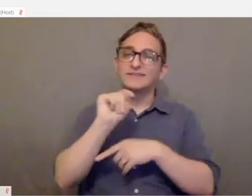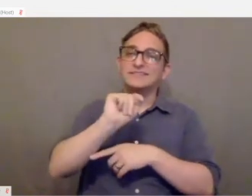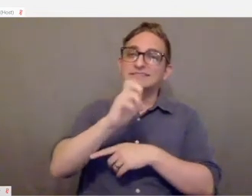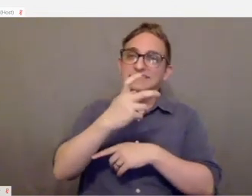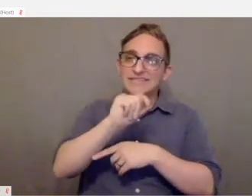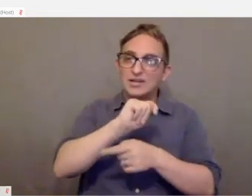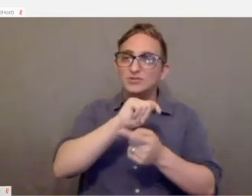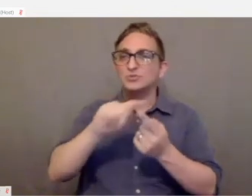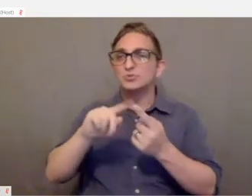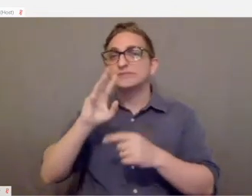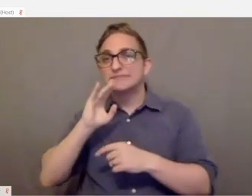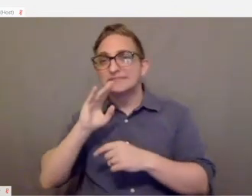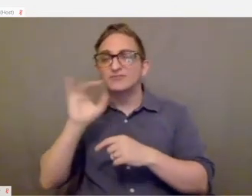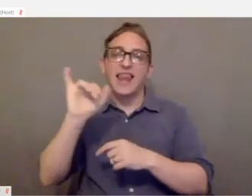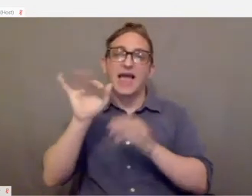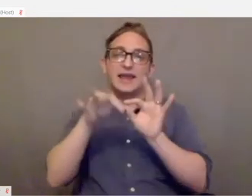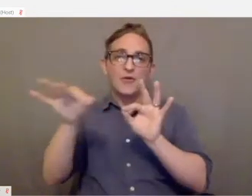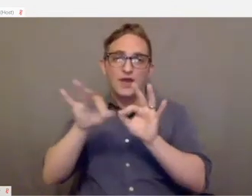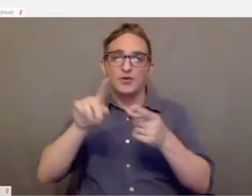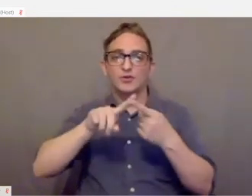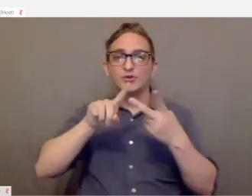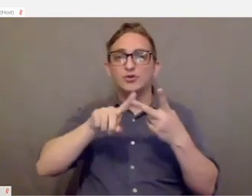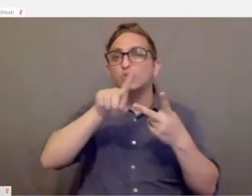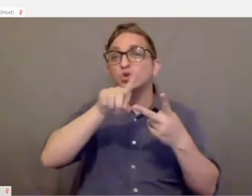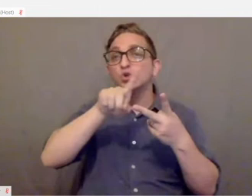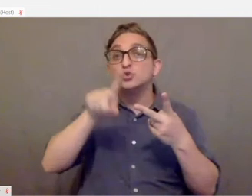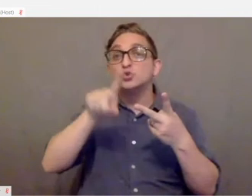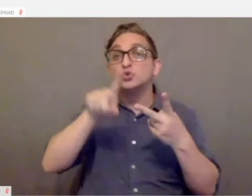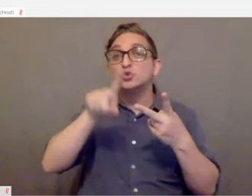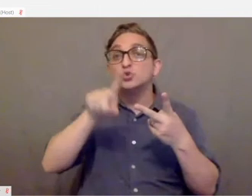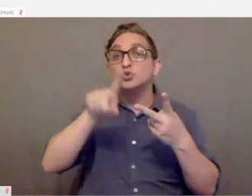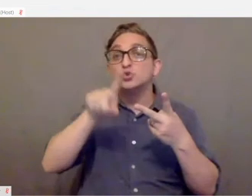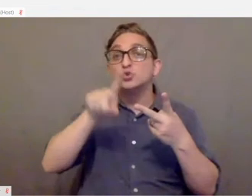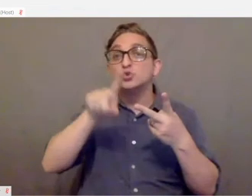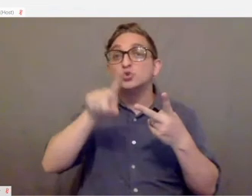You have zoom, which is the same as magnifier.